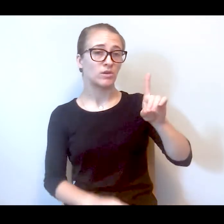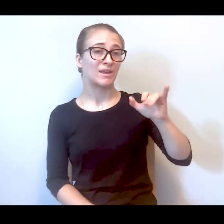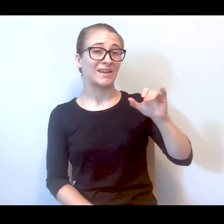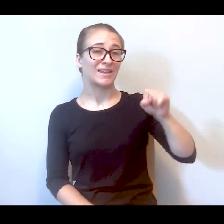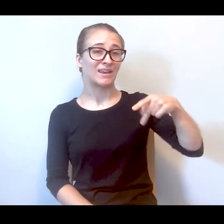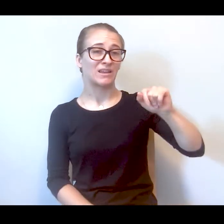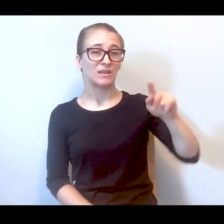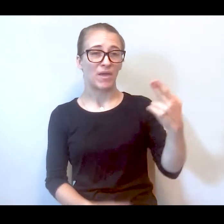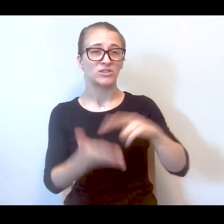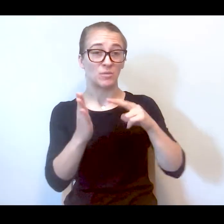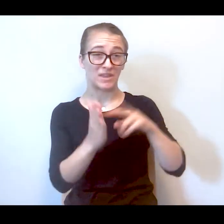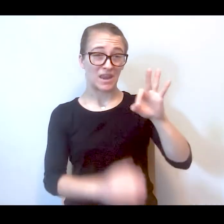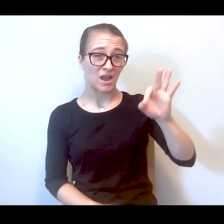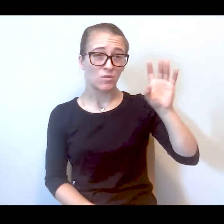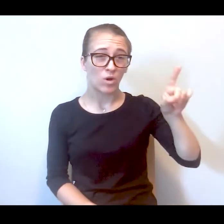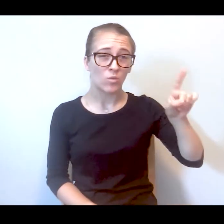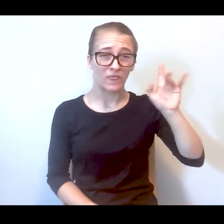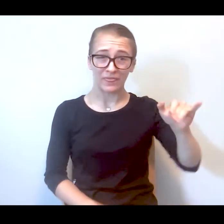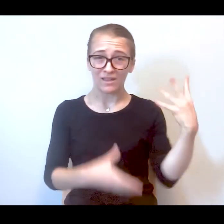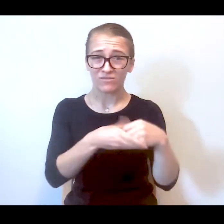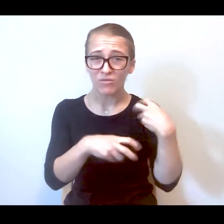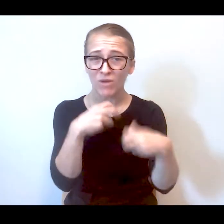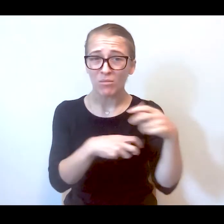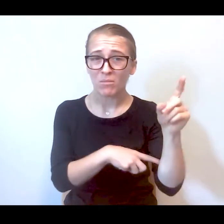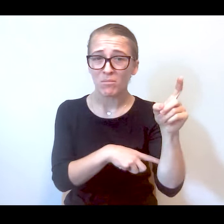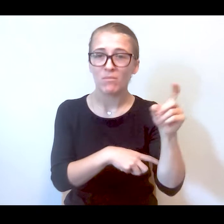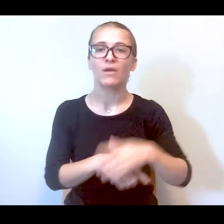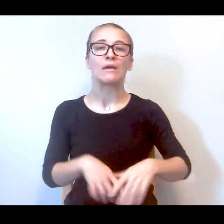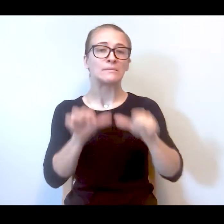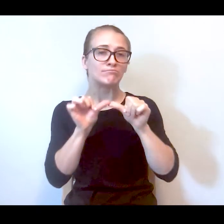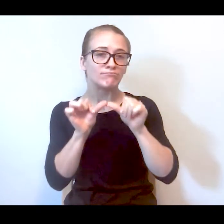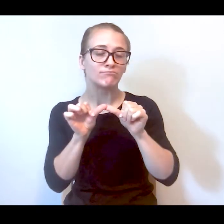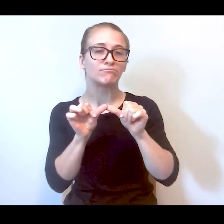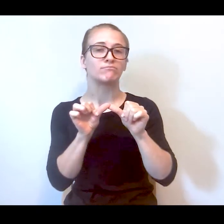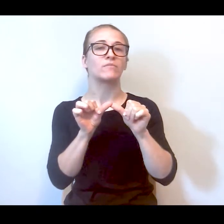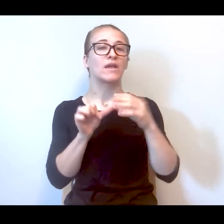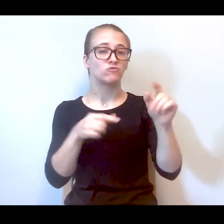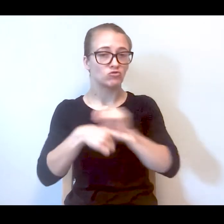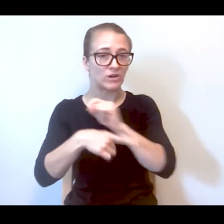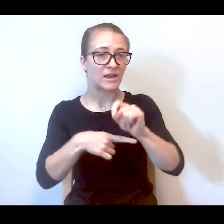of dispatch, as in is 911 the answer or part of the, sustained and joint training of response team